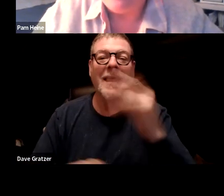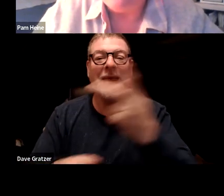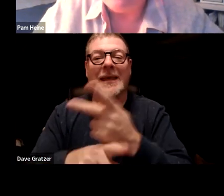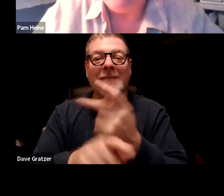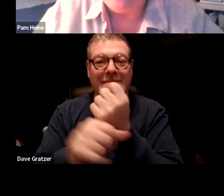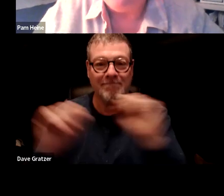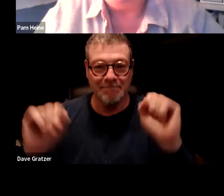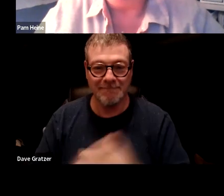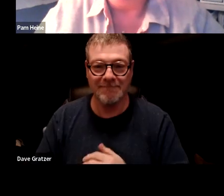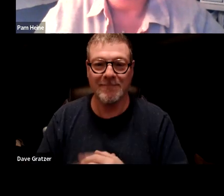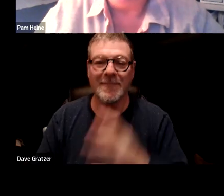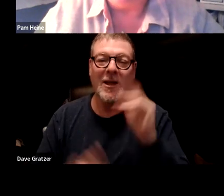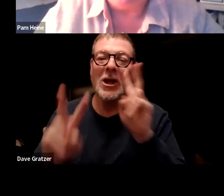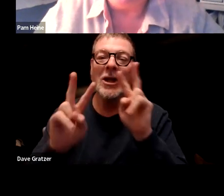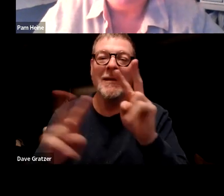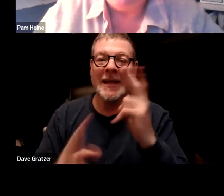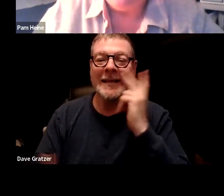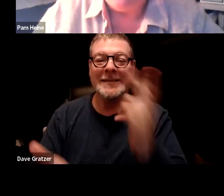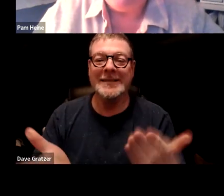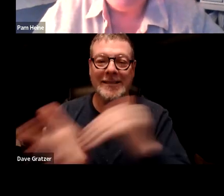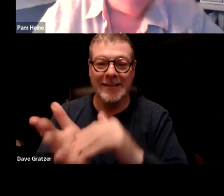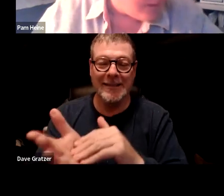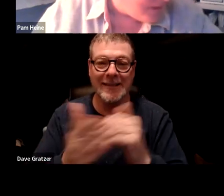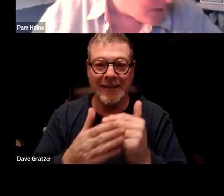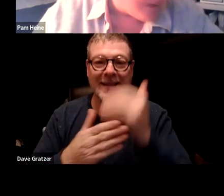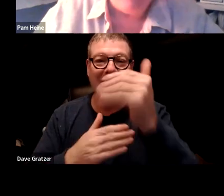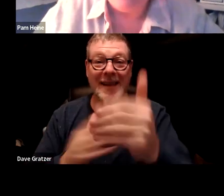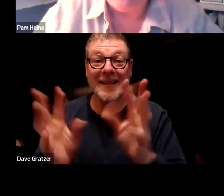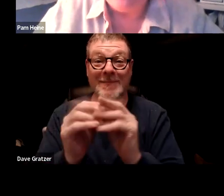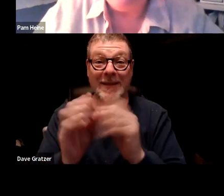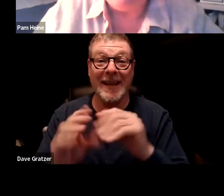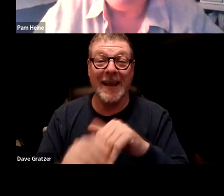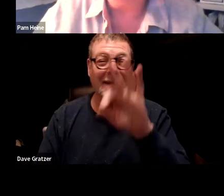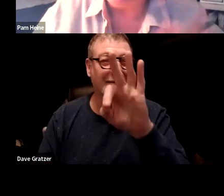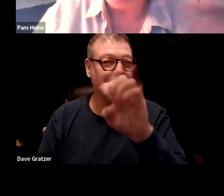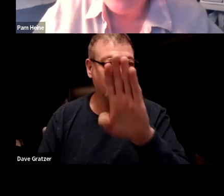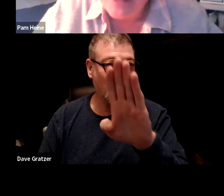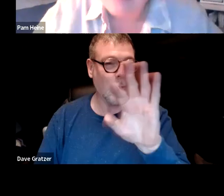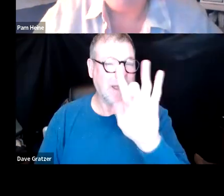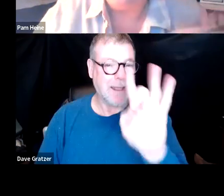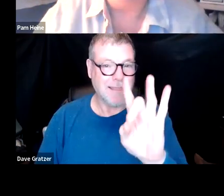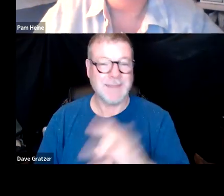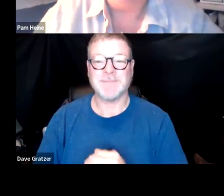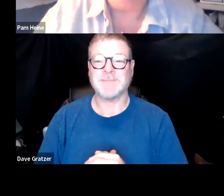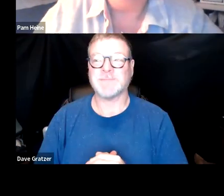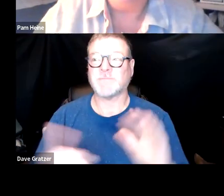and we look forward to seeing you on our next webinar in February. I think in February 8th, Collaborations with Medical Providers.